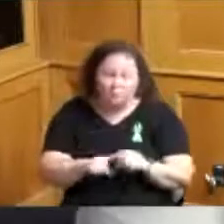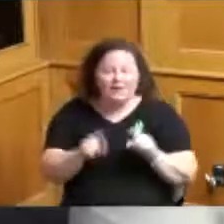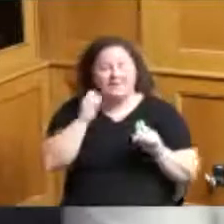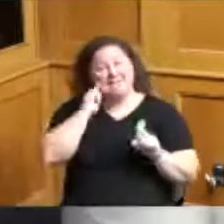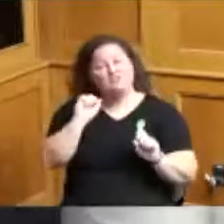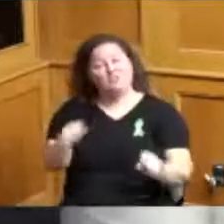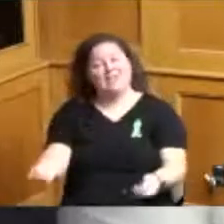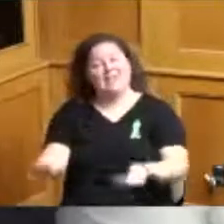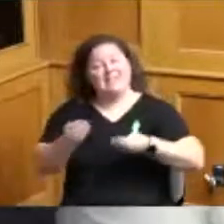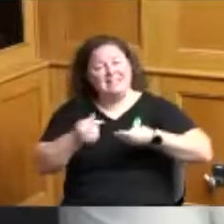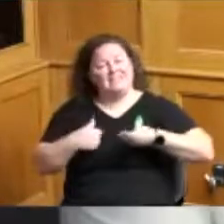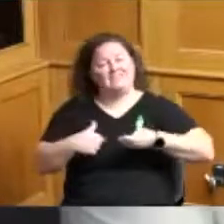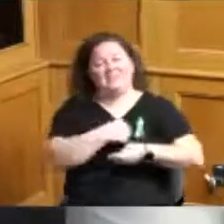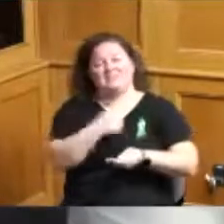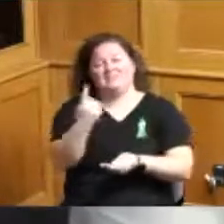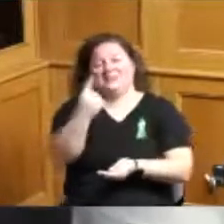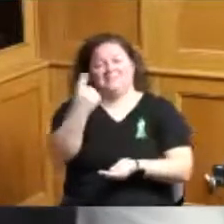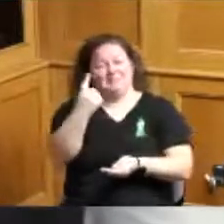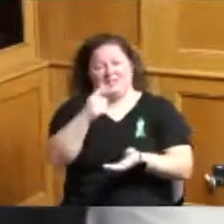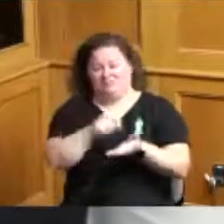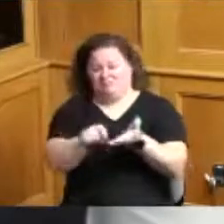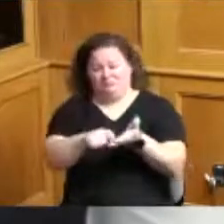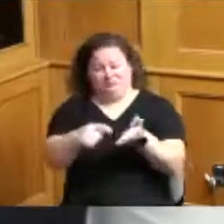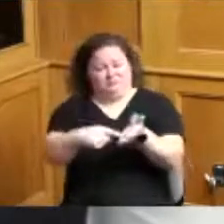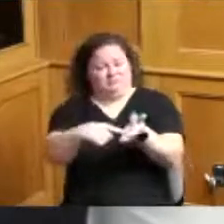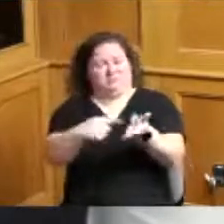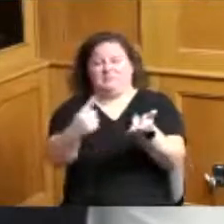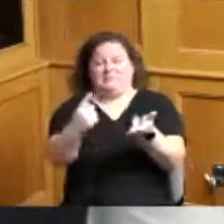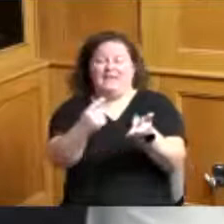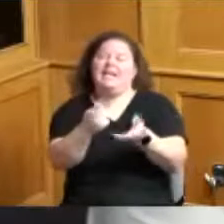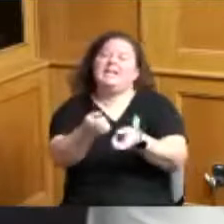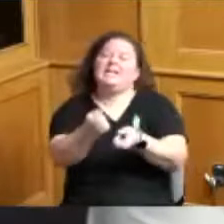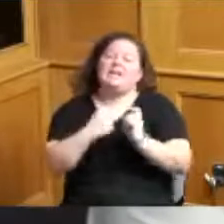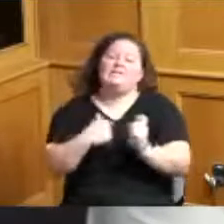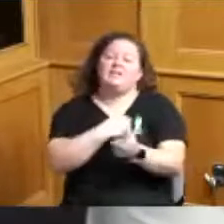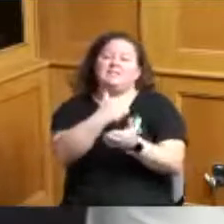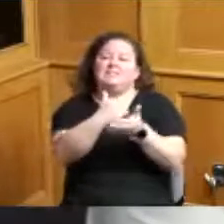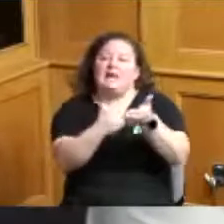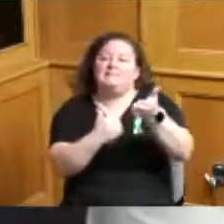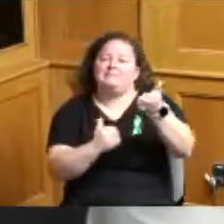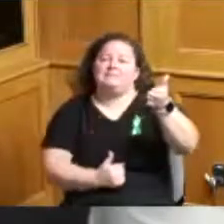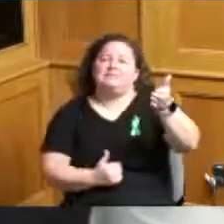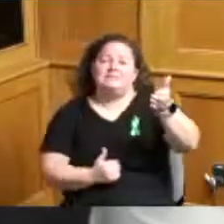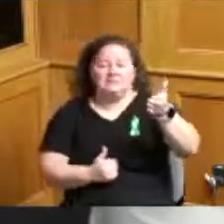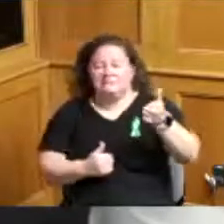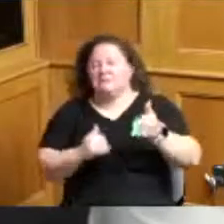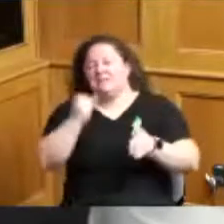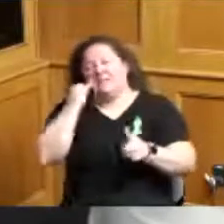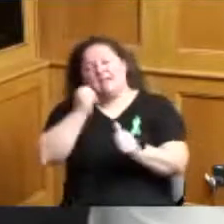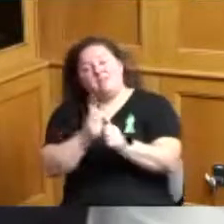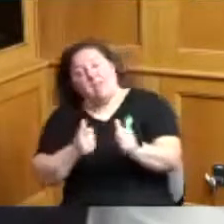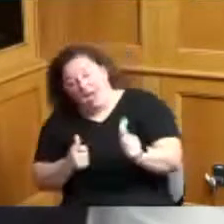in writing what are all the steps when did they get behind how many calls did you make and and